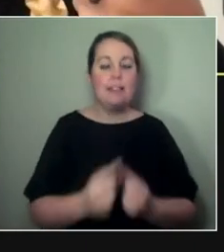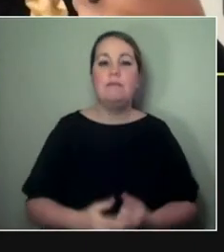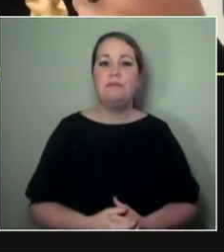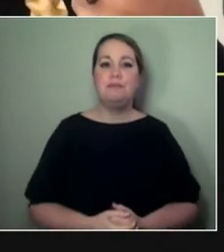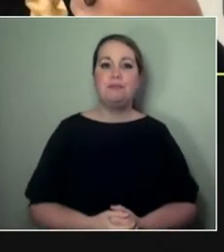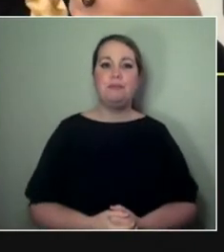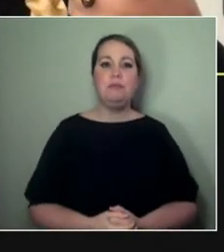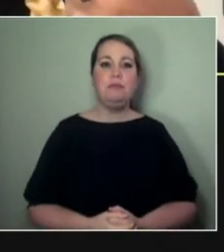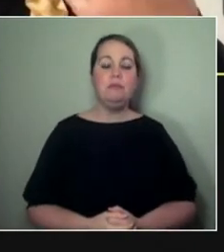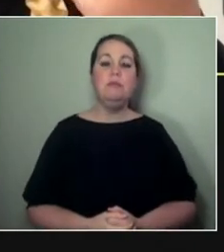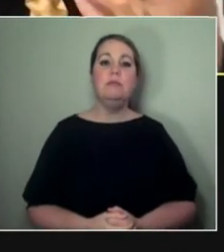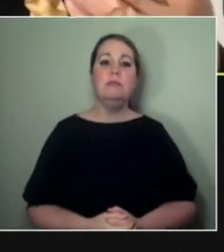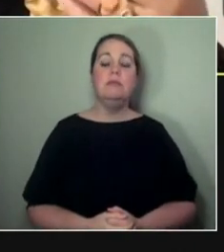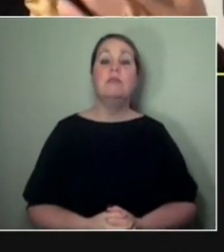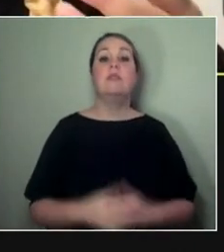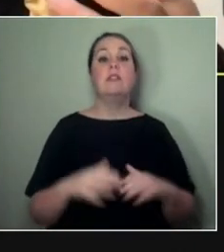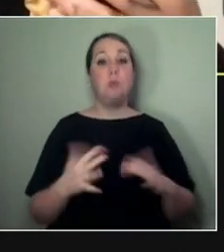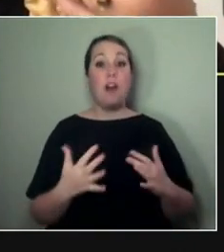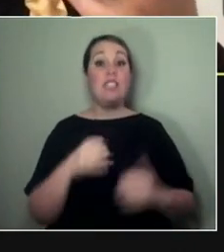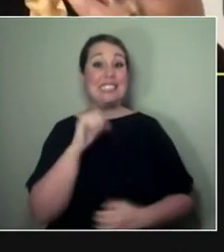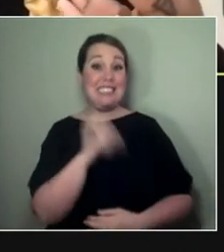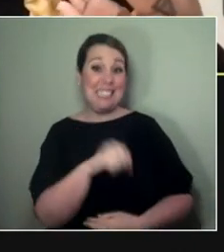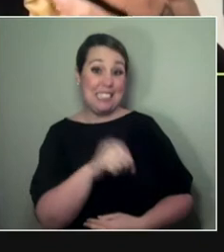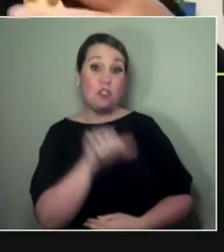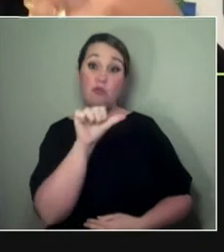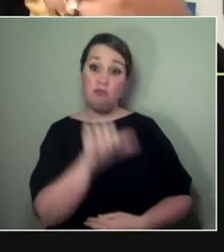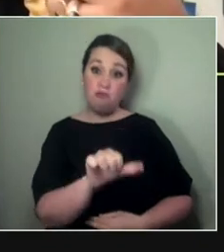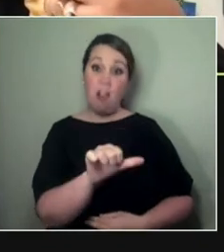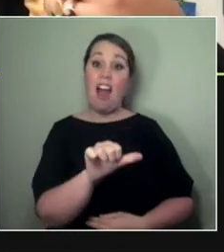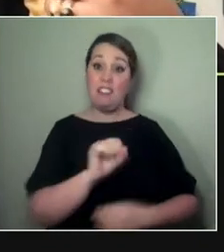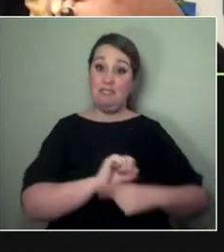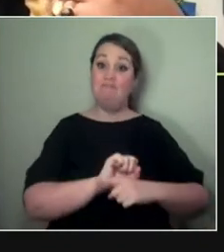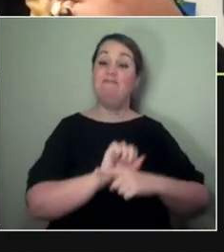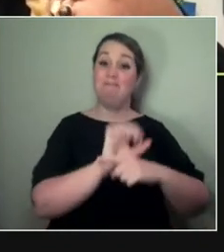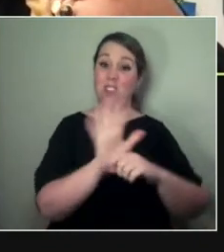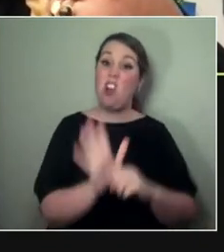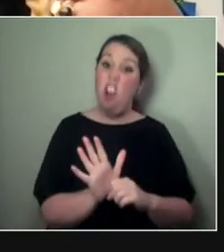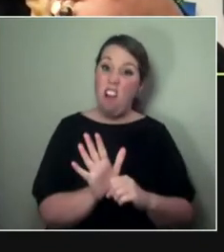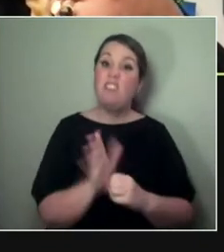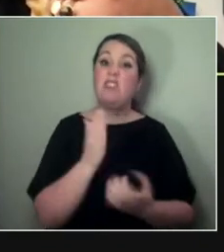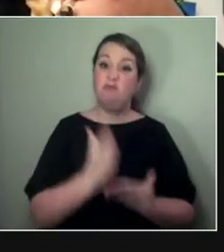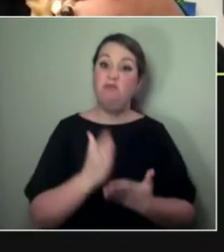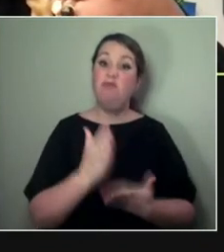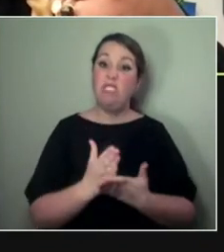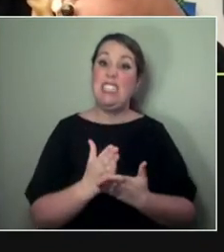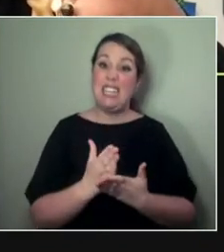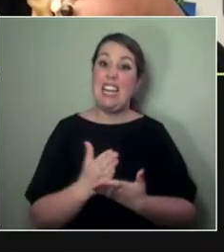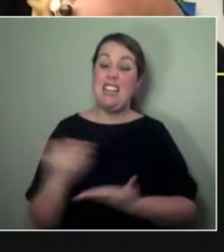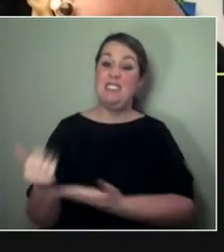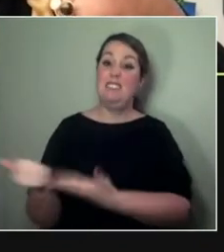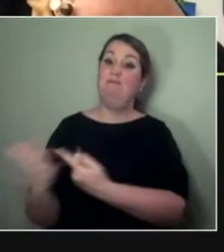because you've got this kind of, you know, like we were saying, it is a catalyst and a race to go through, but also,